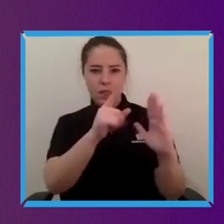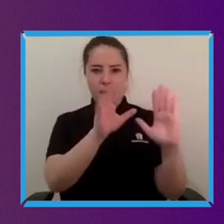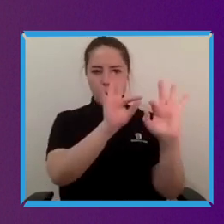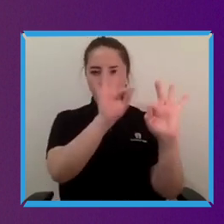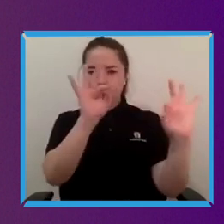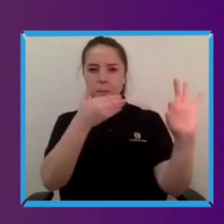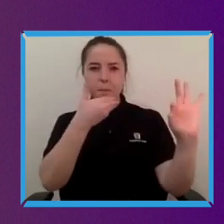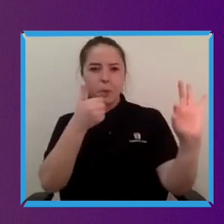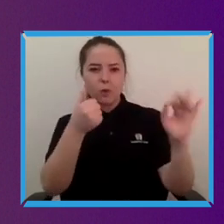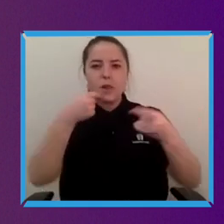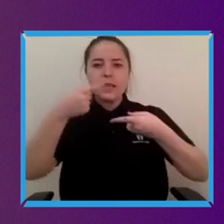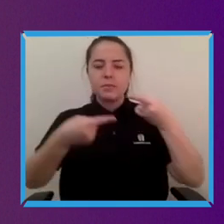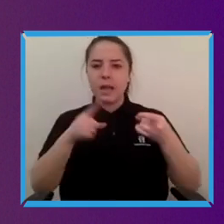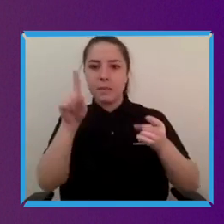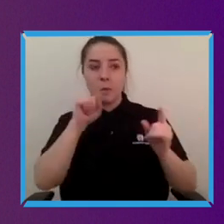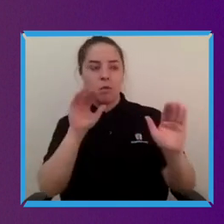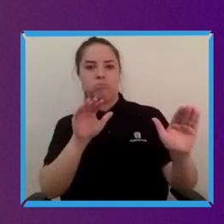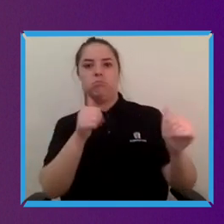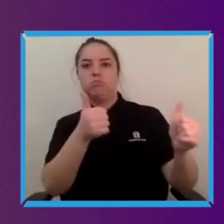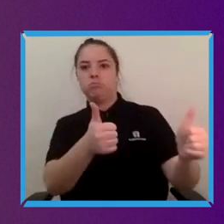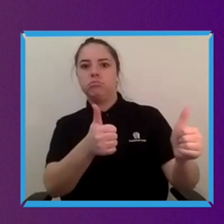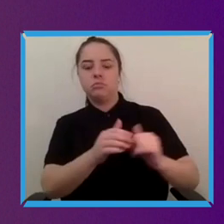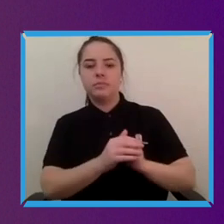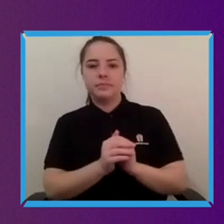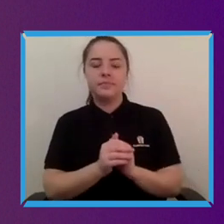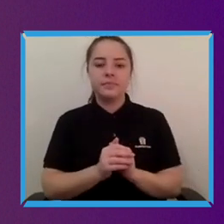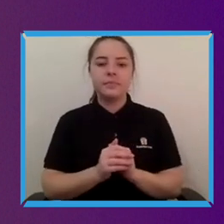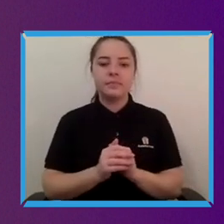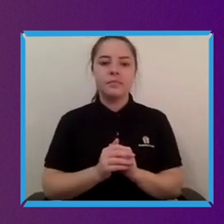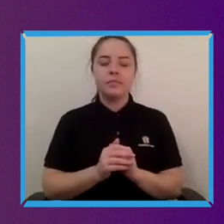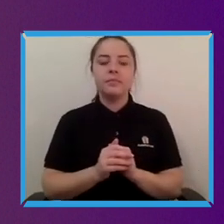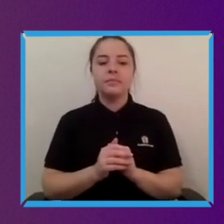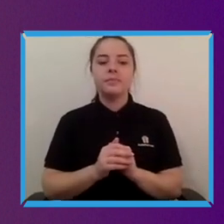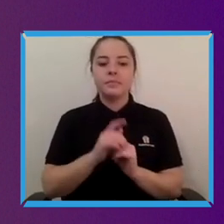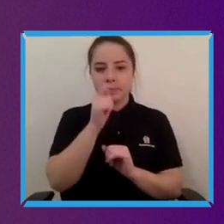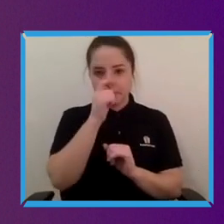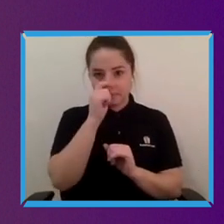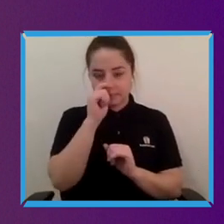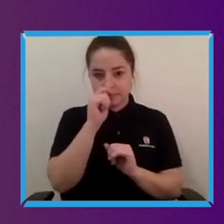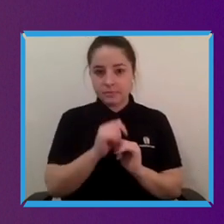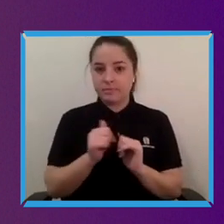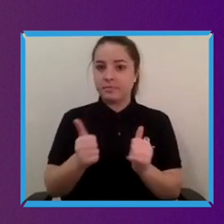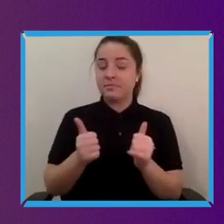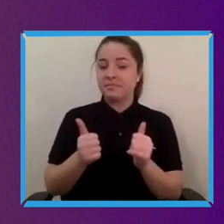That's brilliant I think there's some great lessons in there for founders. Now we've had a question from Laura saying